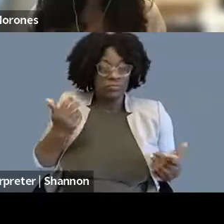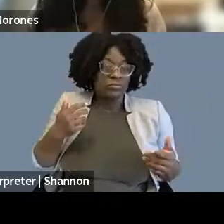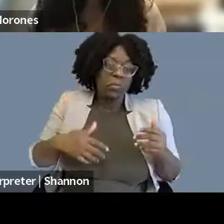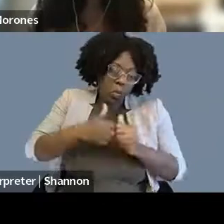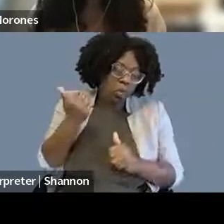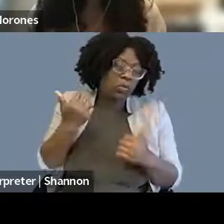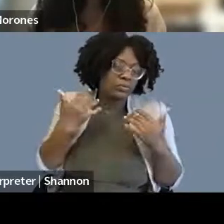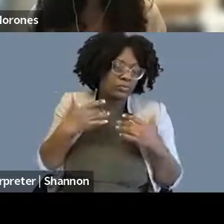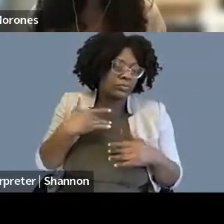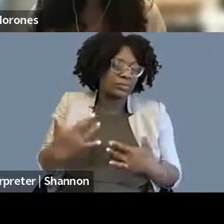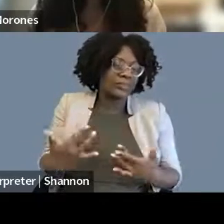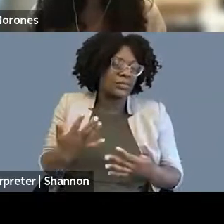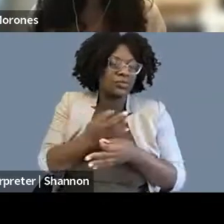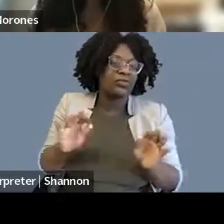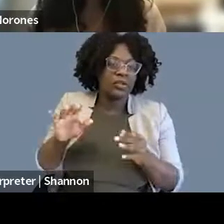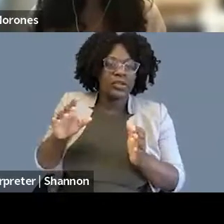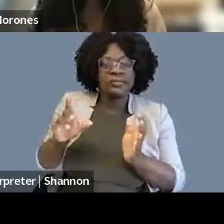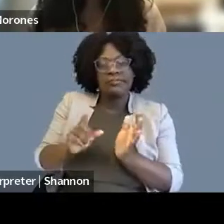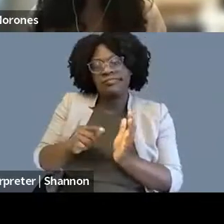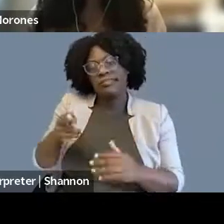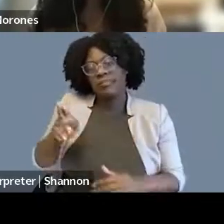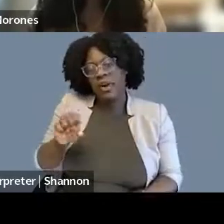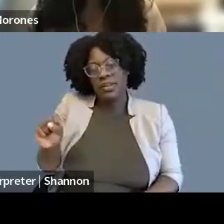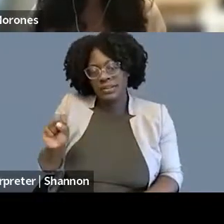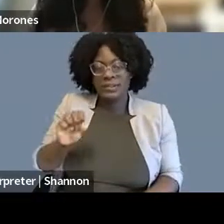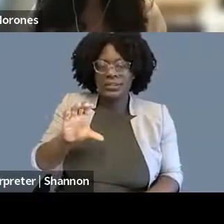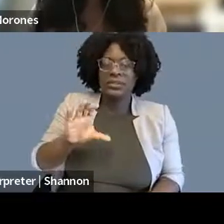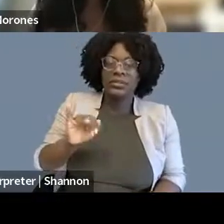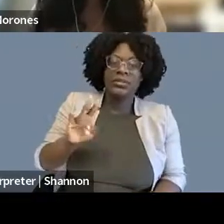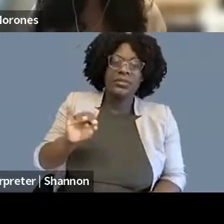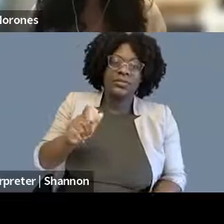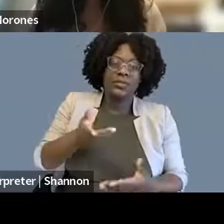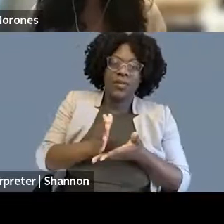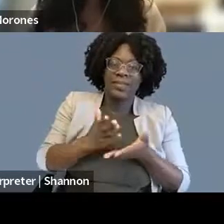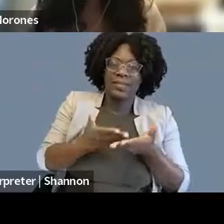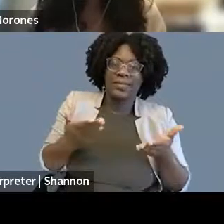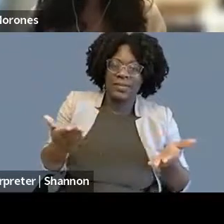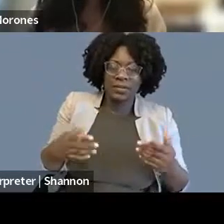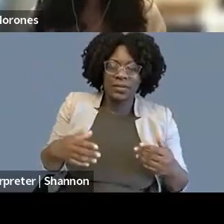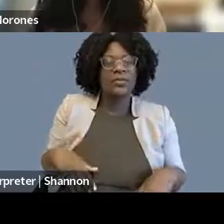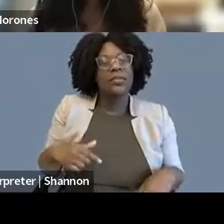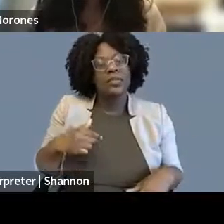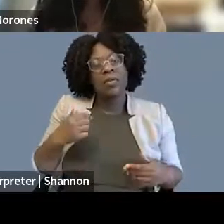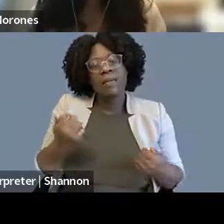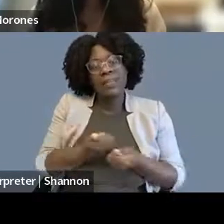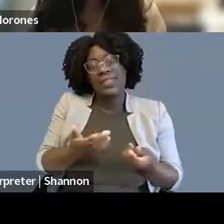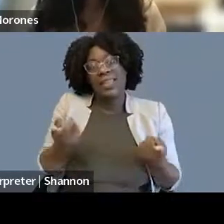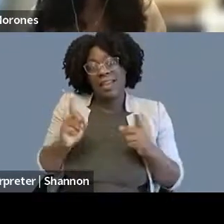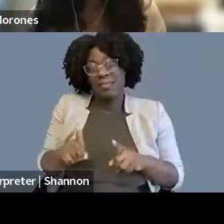which means I work on platform accountability, all of the ways that what happens online has very real-world consequences,